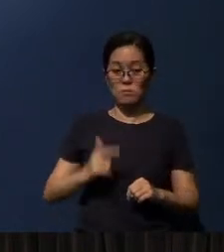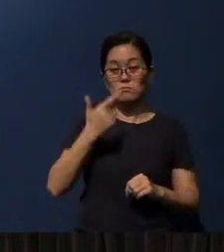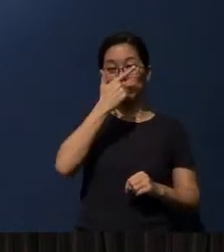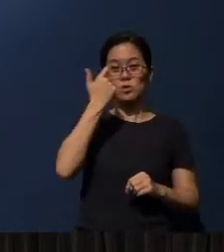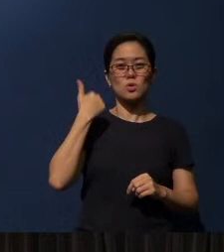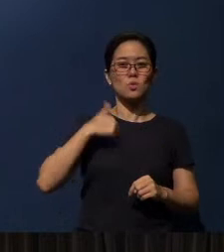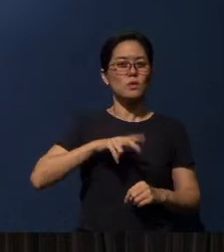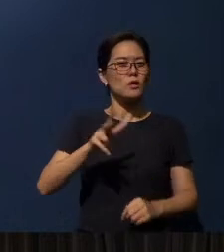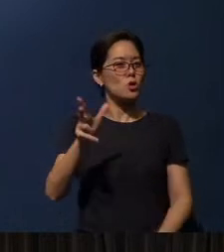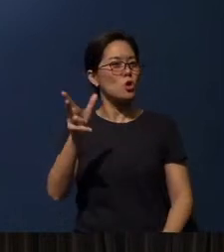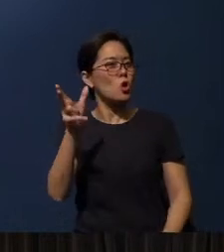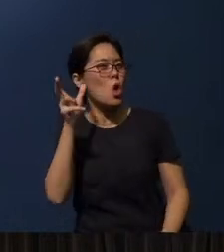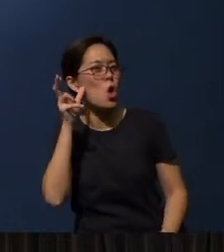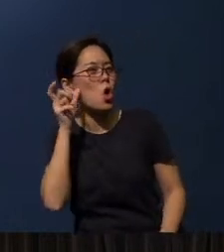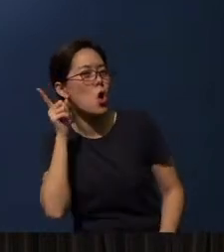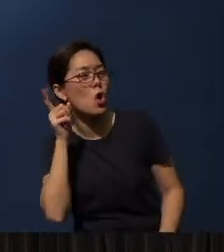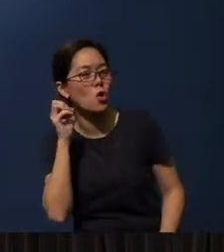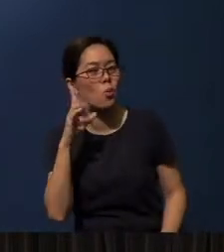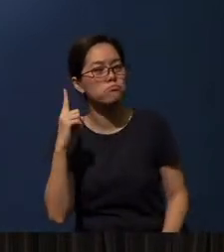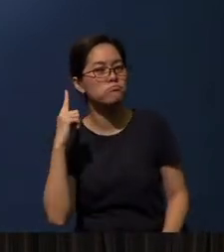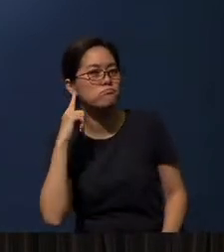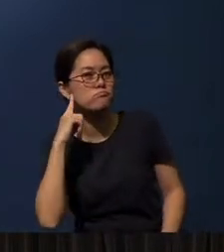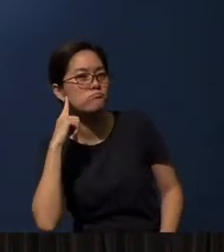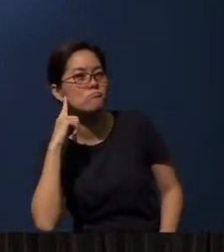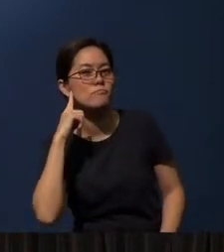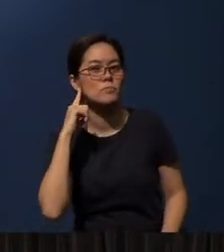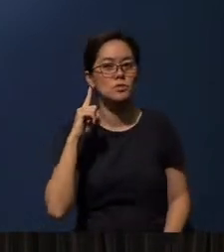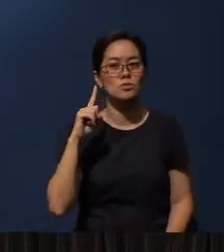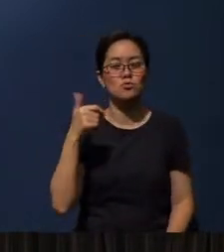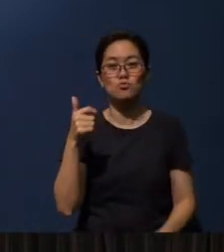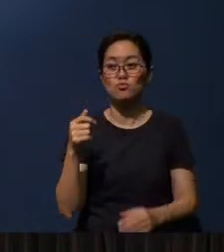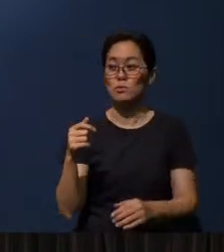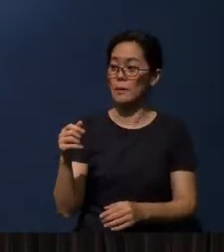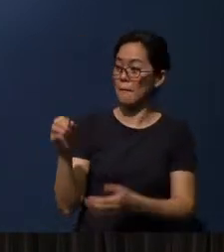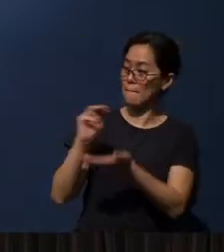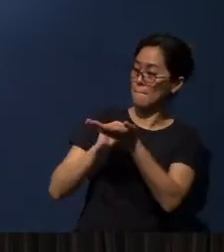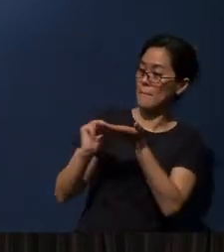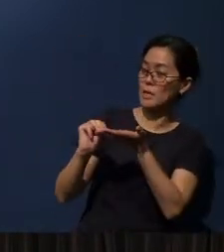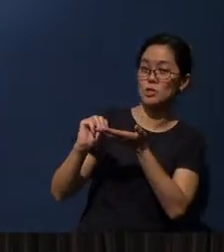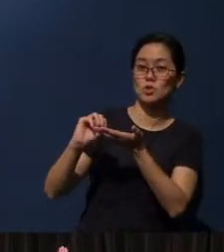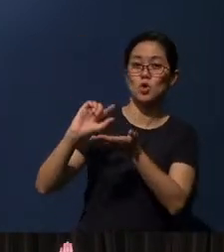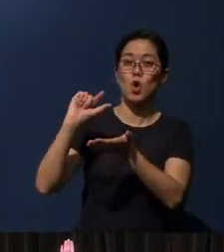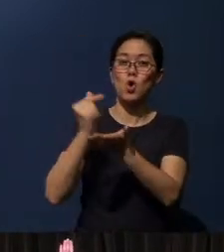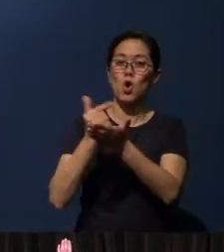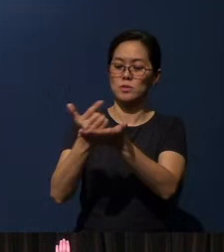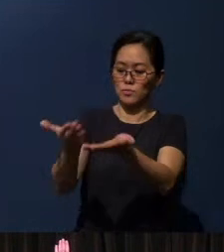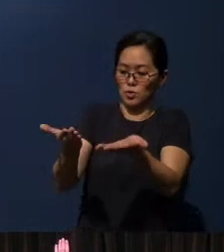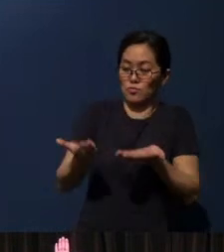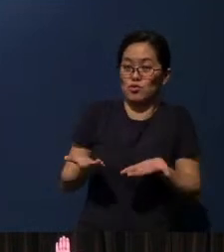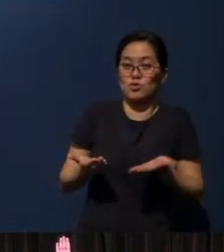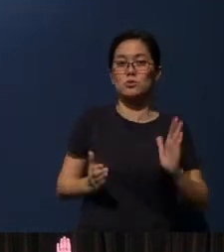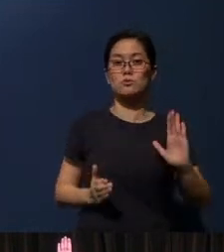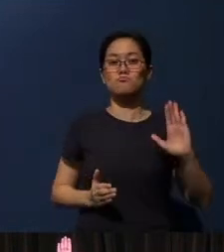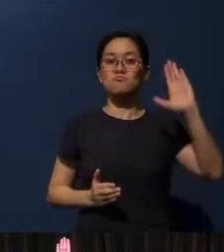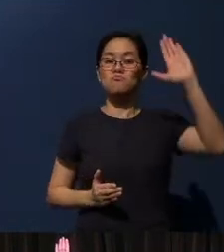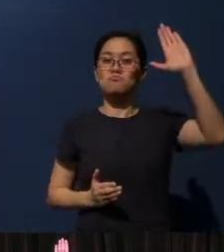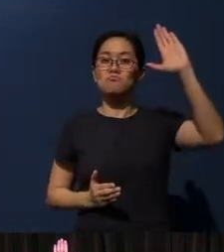heard, or we listened to a spoken message or the Gospel presented to us? Put up your hands. How many of you?